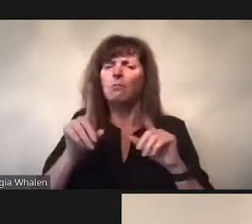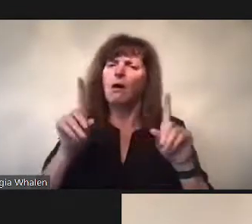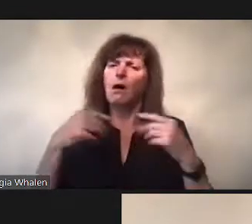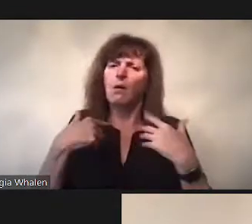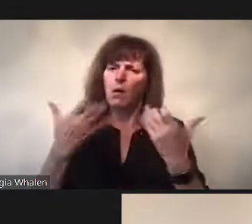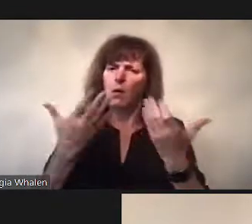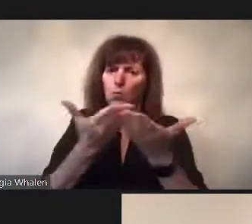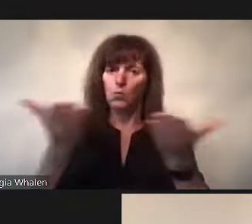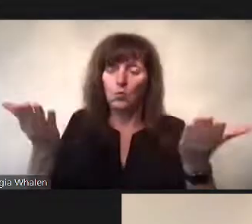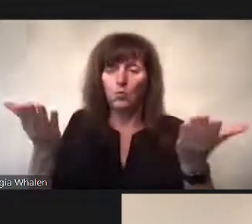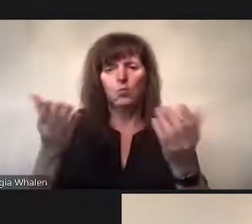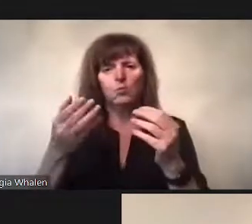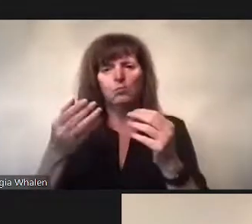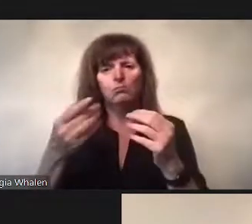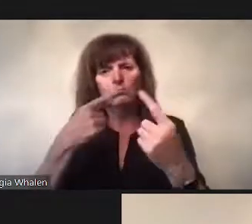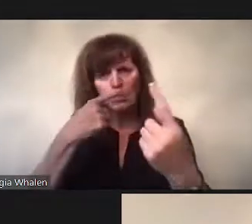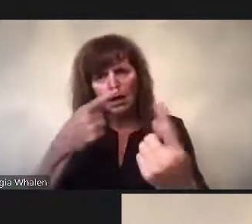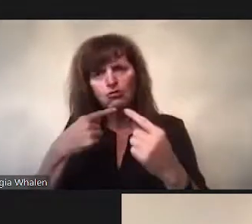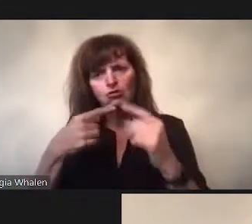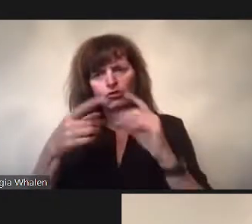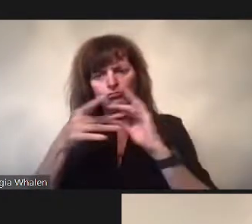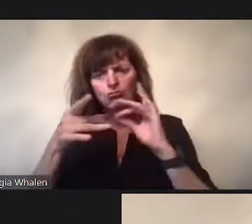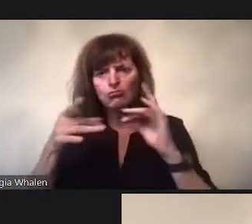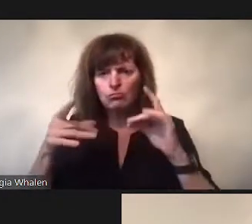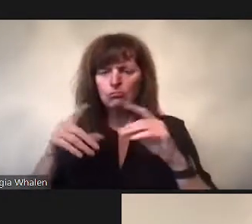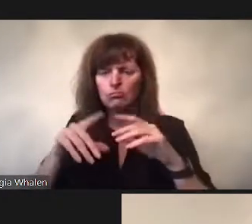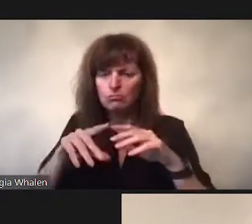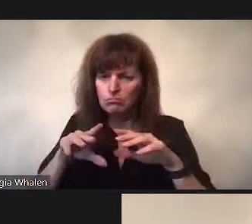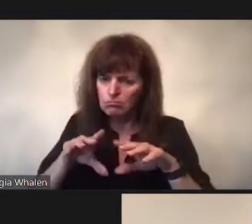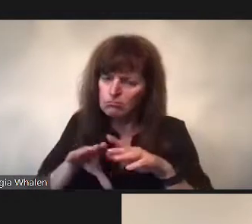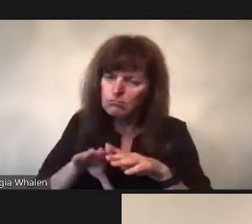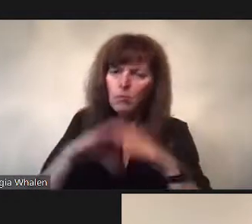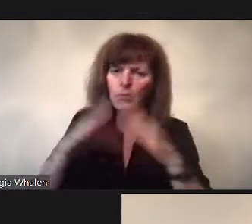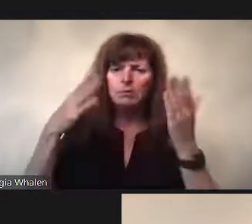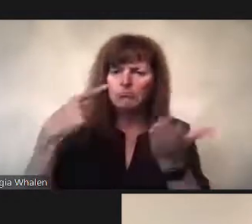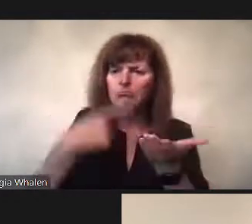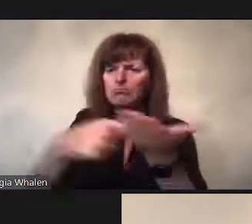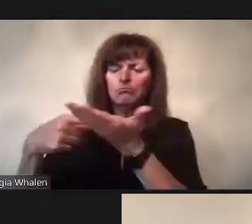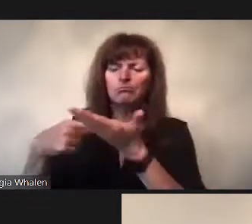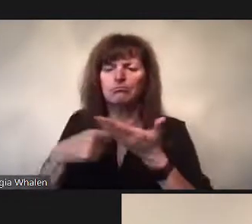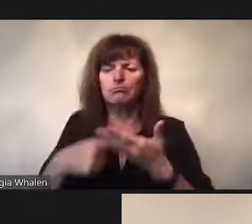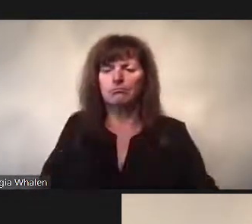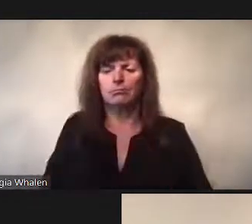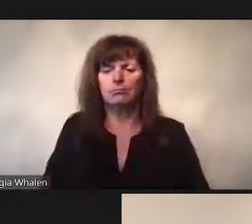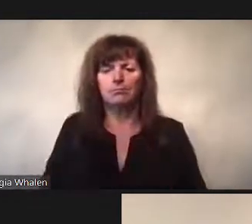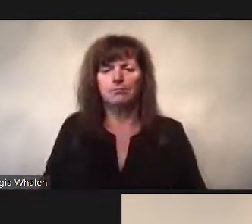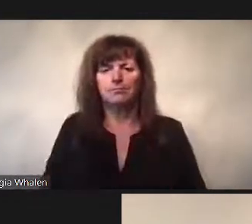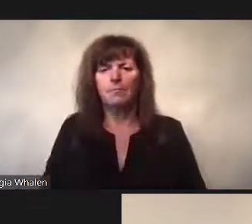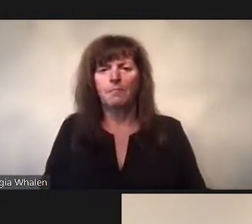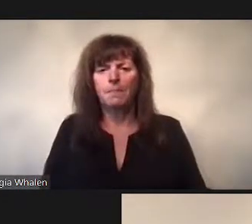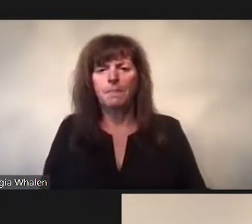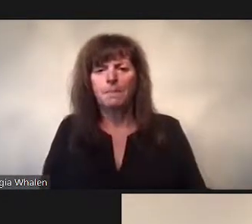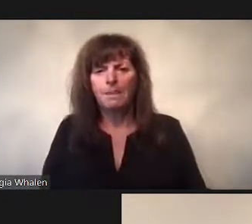or be in social relations with others.